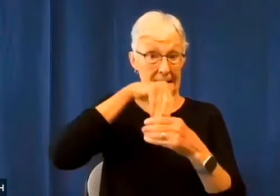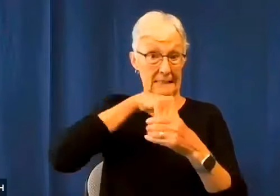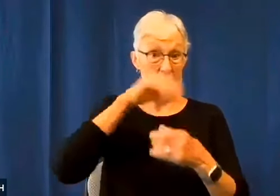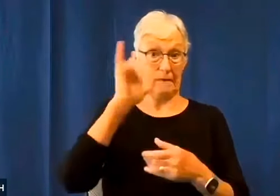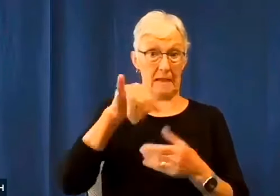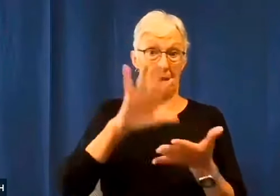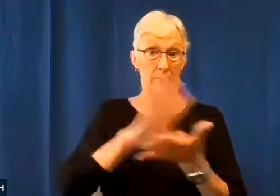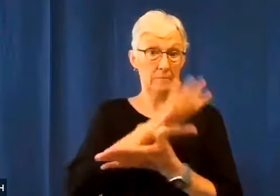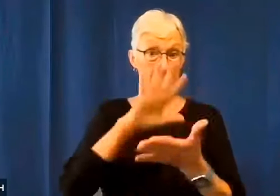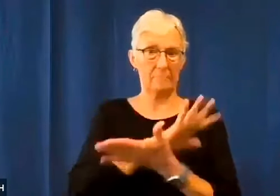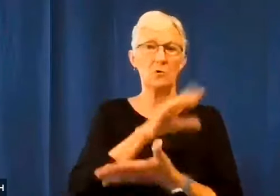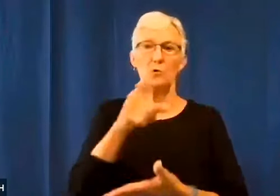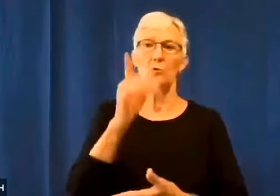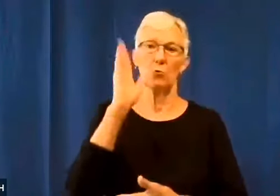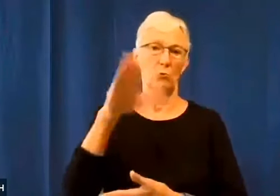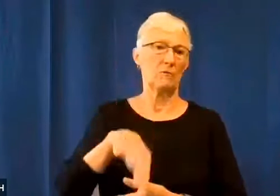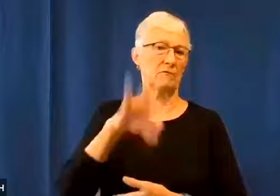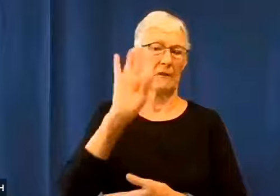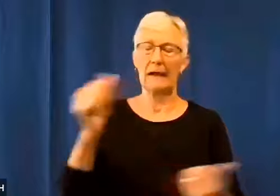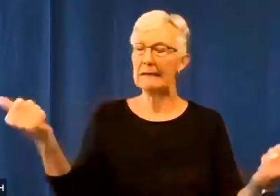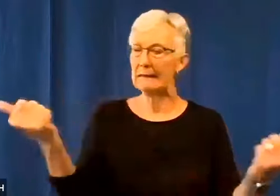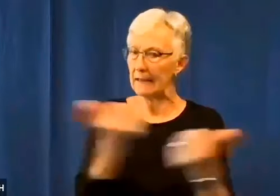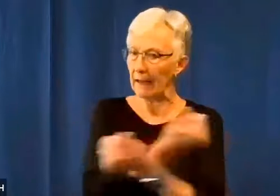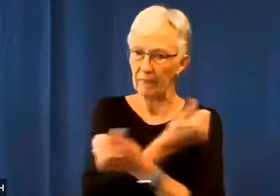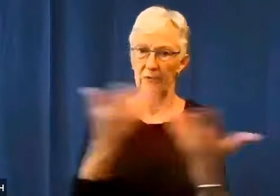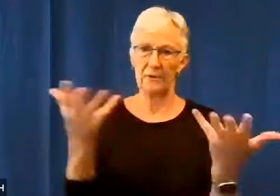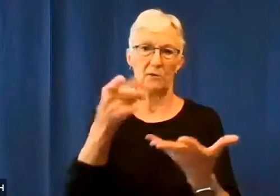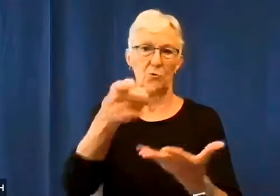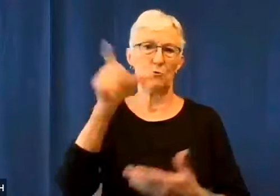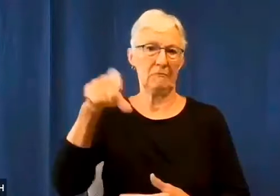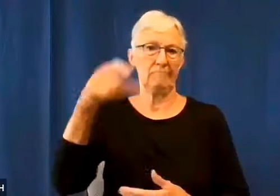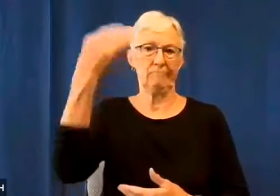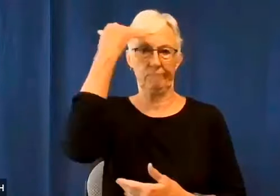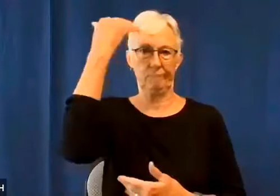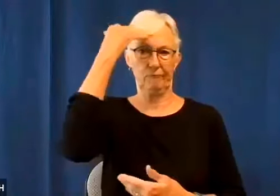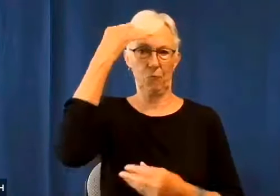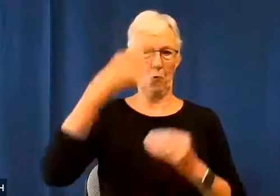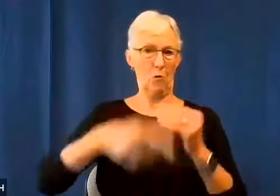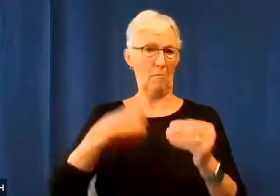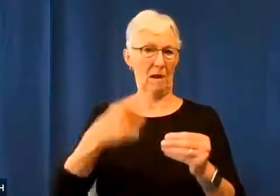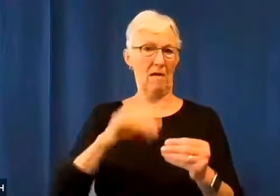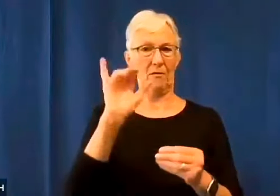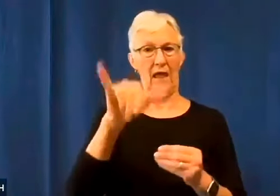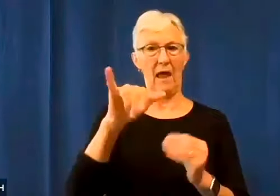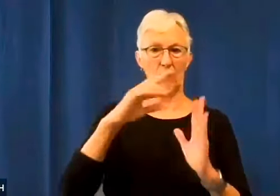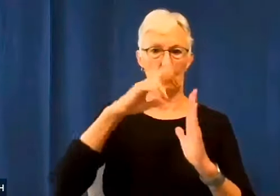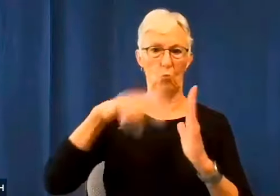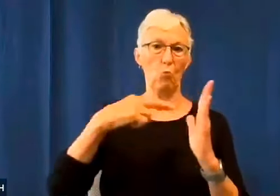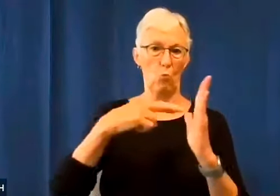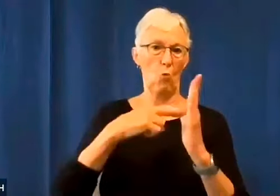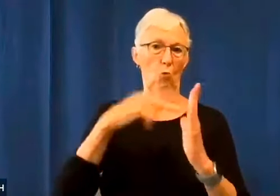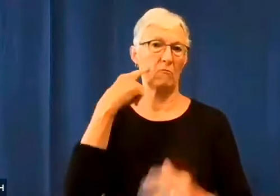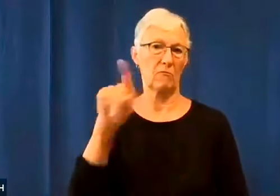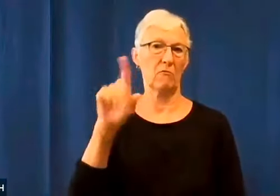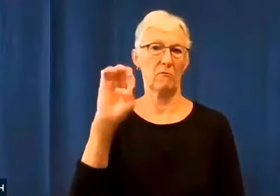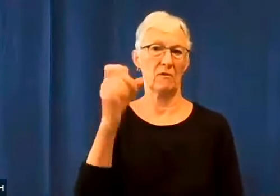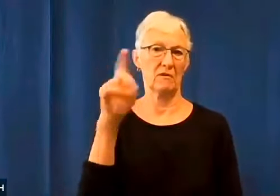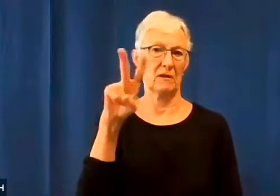Inside, you'll find everything you need to know about the role,